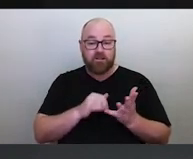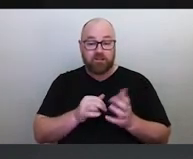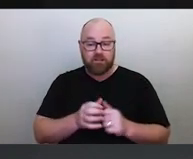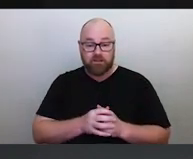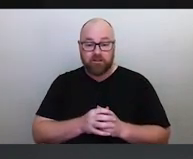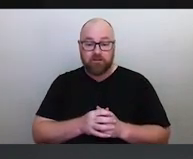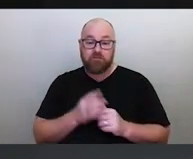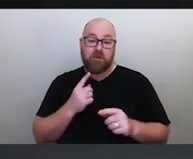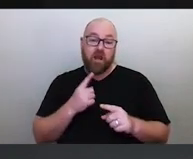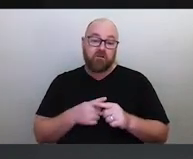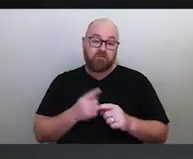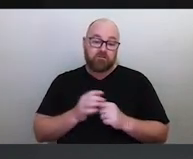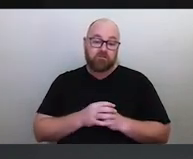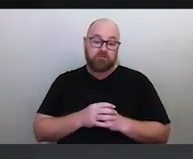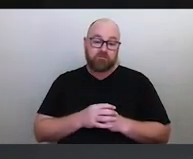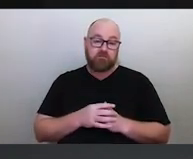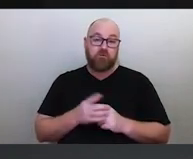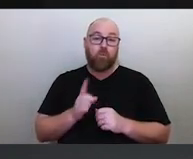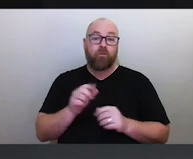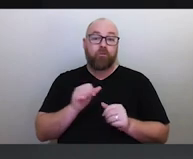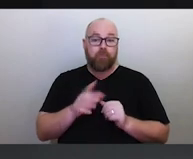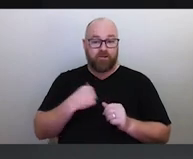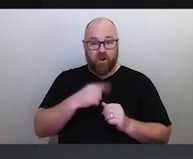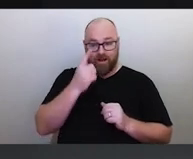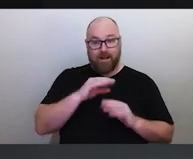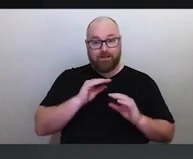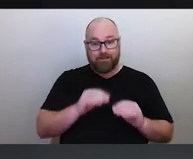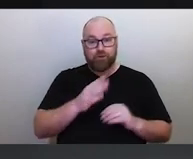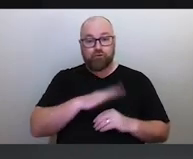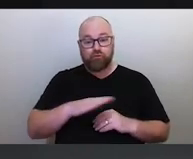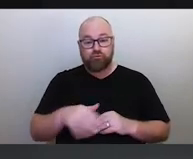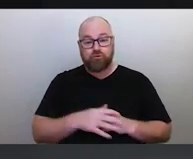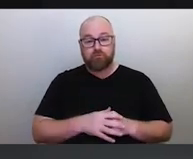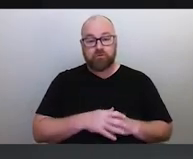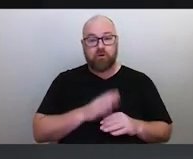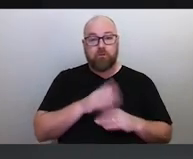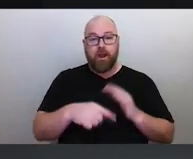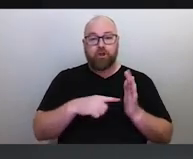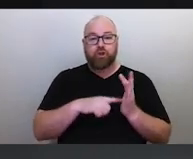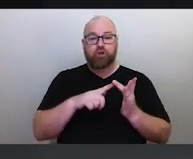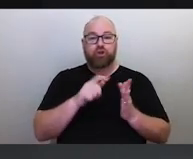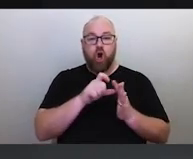and the best that I can teach the children is about the tides. And this morning